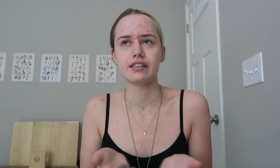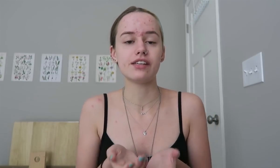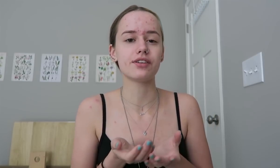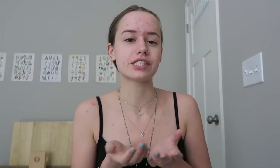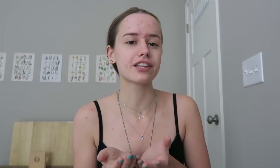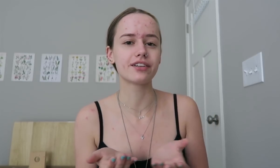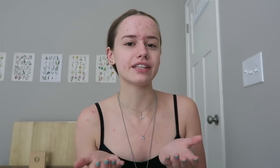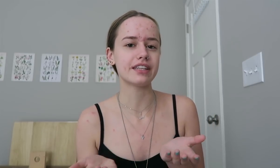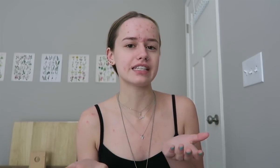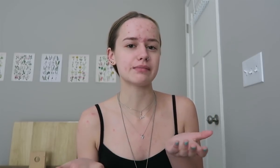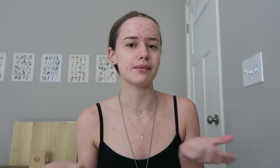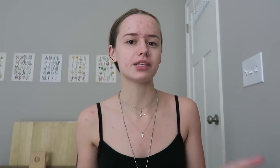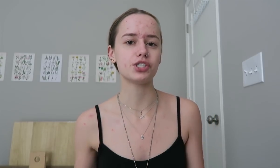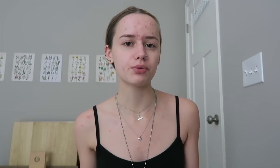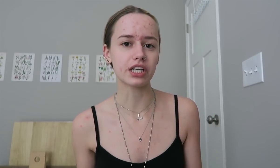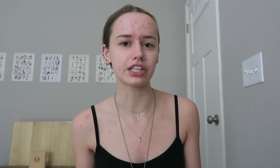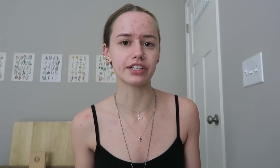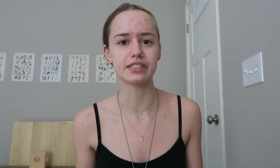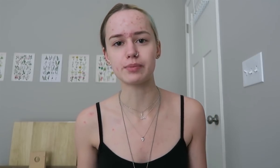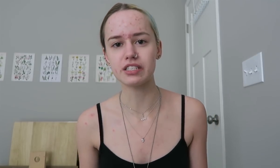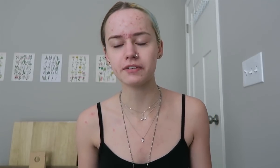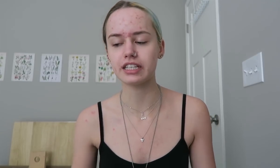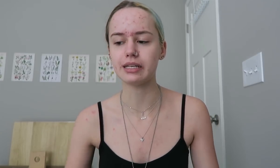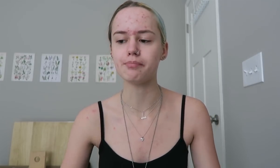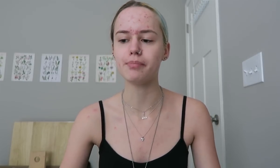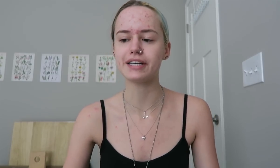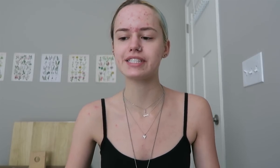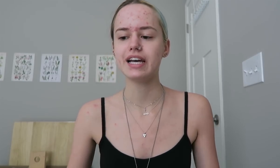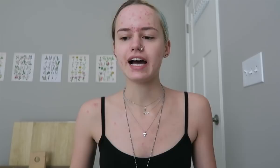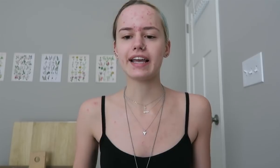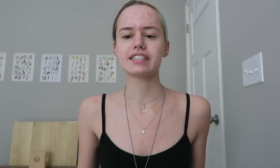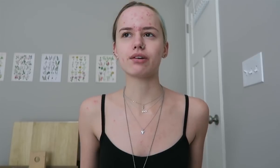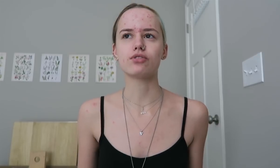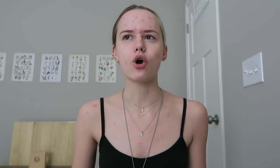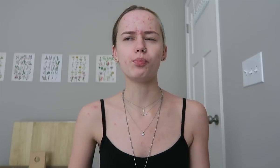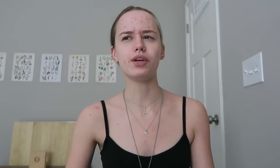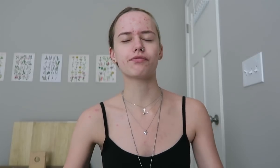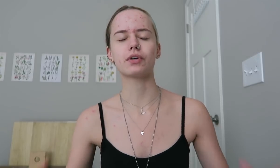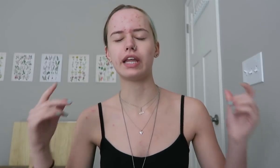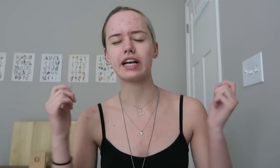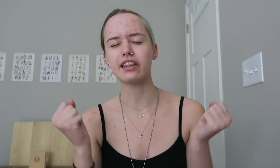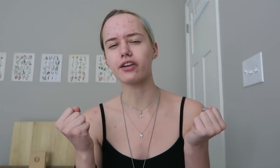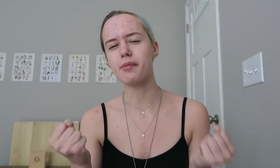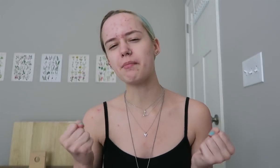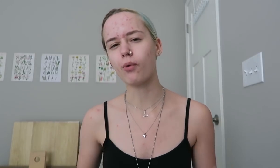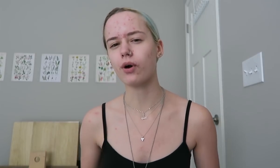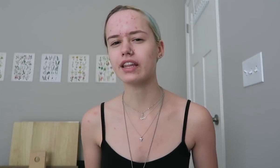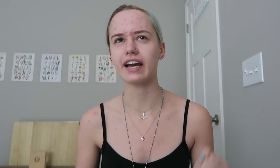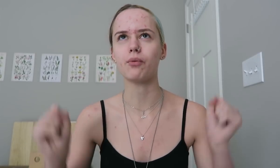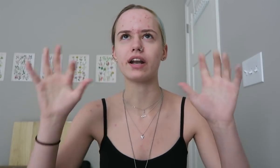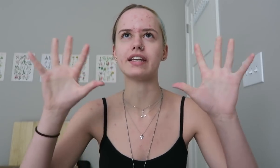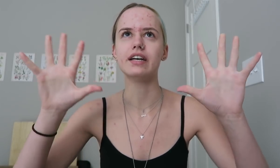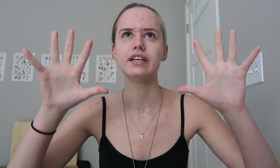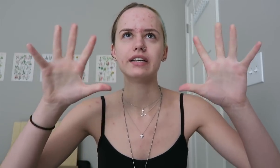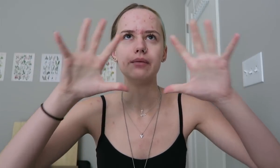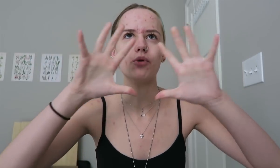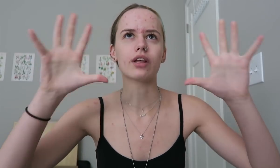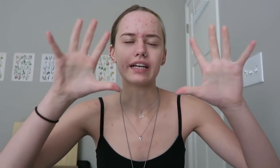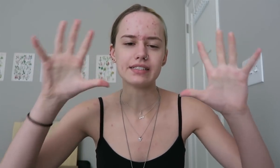then you get to learn the things maybe that you want to learn specifically, but I guess I was hoping for a little bit more, like I wanted more